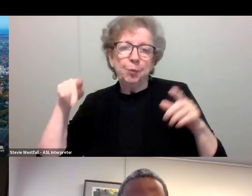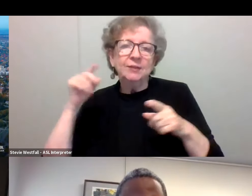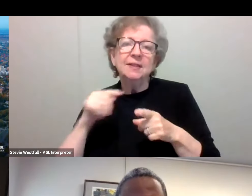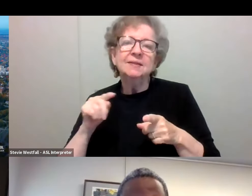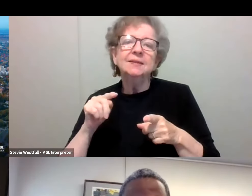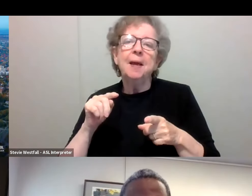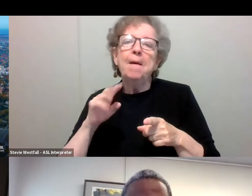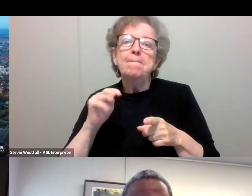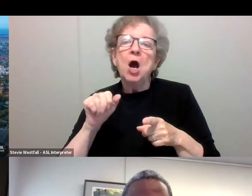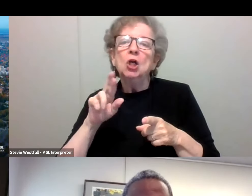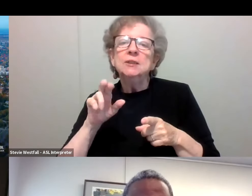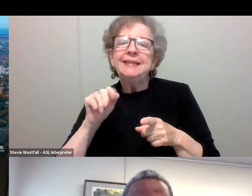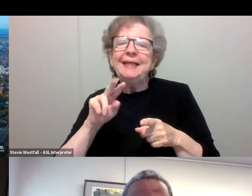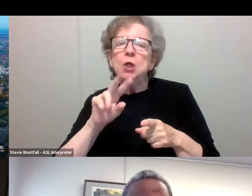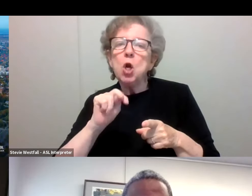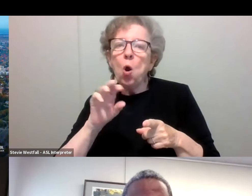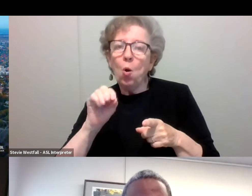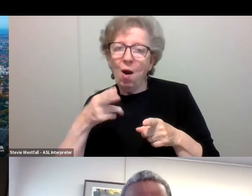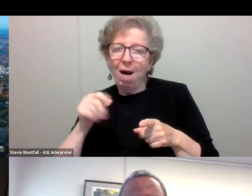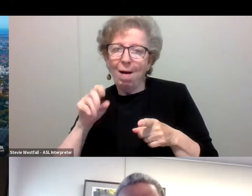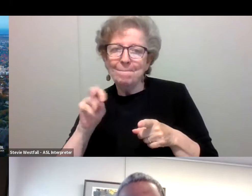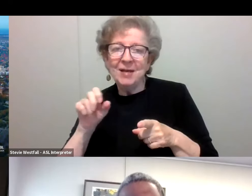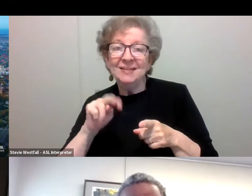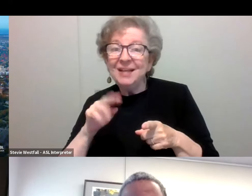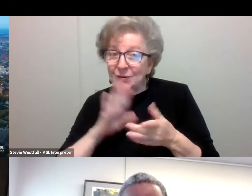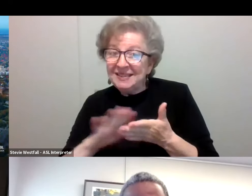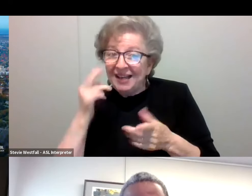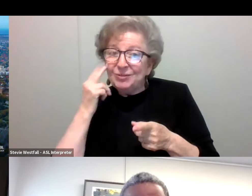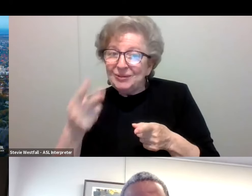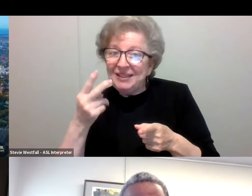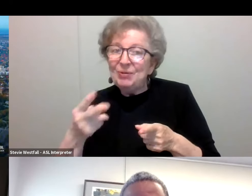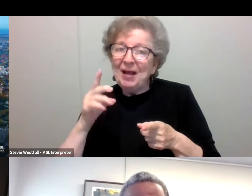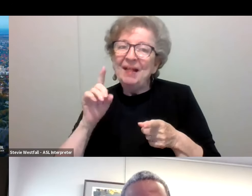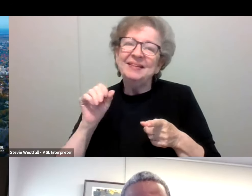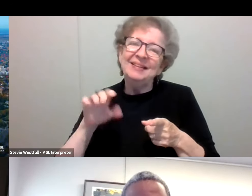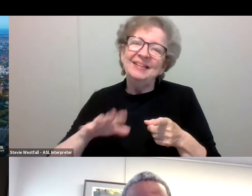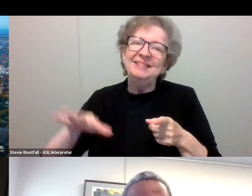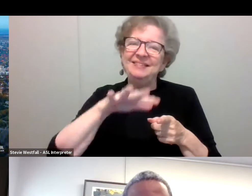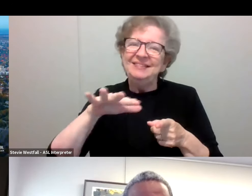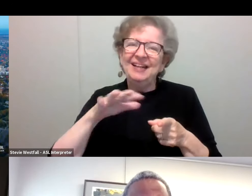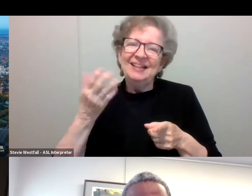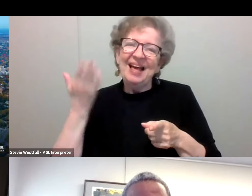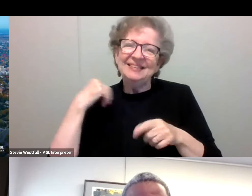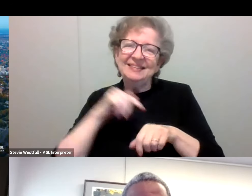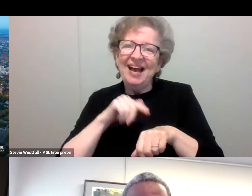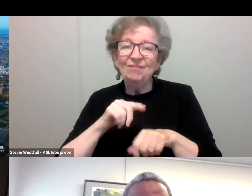and Martino, it was great to see you out on The Diag last night. I think we were both at an event. LA Casa, our Latinx student group,